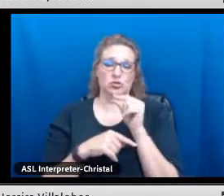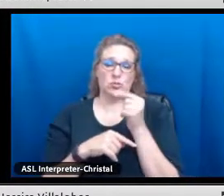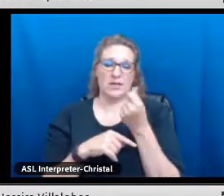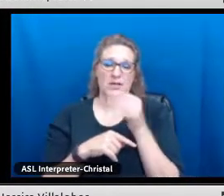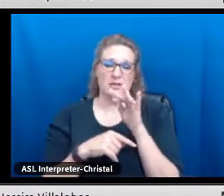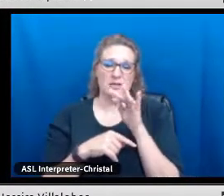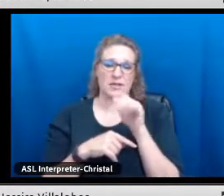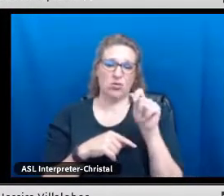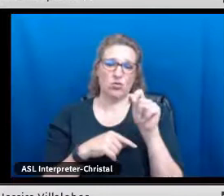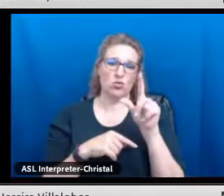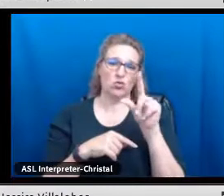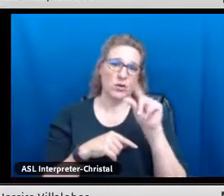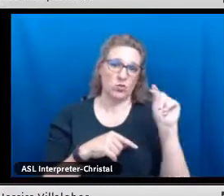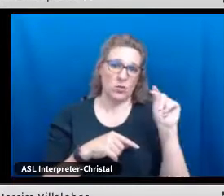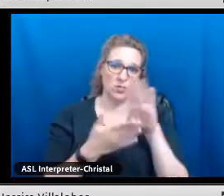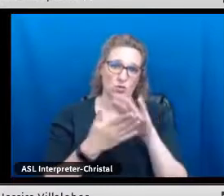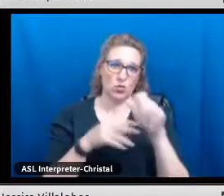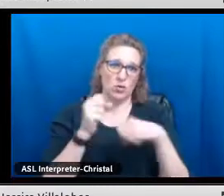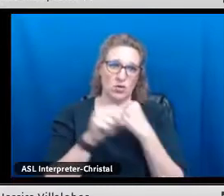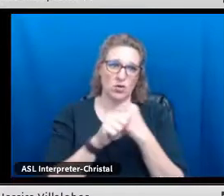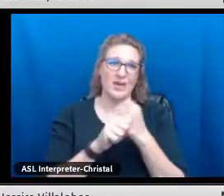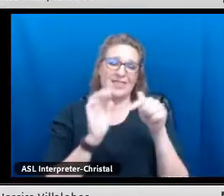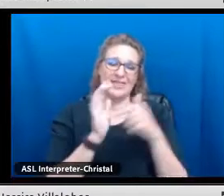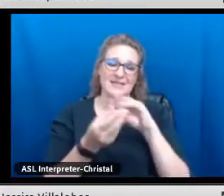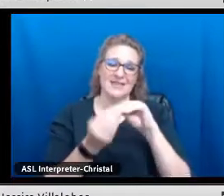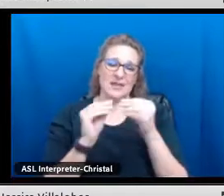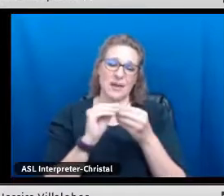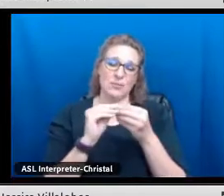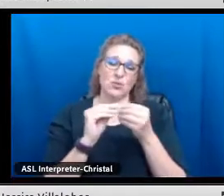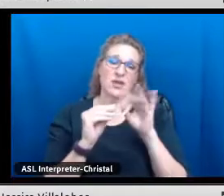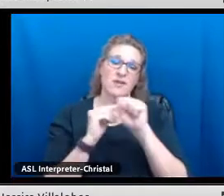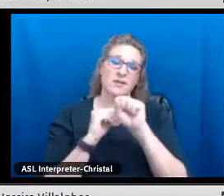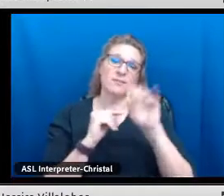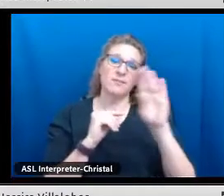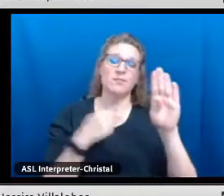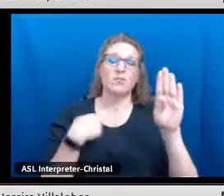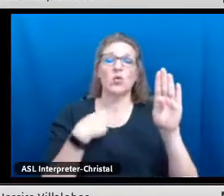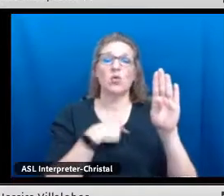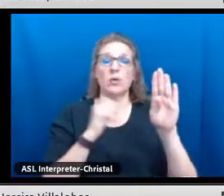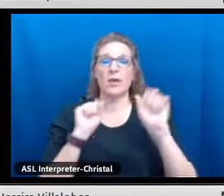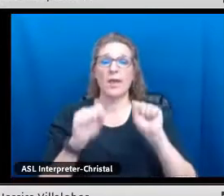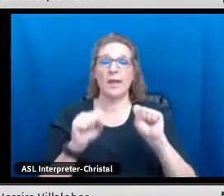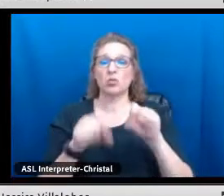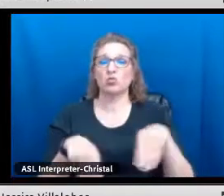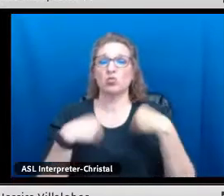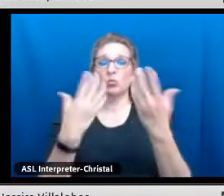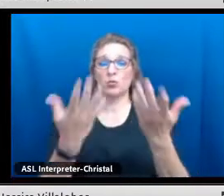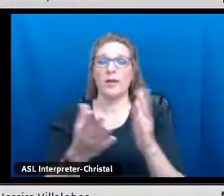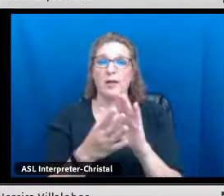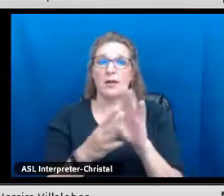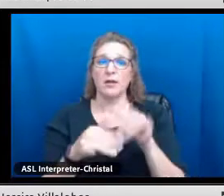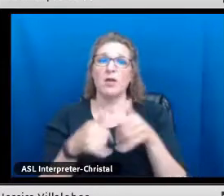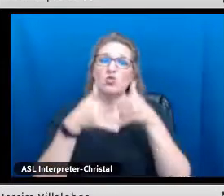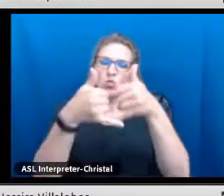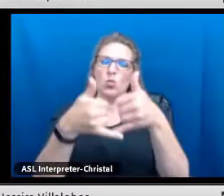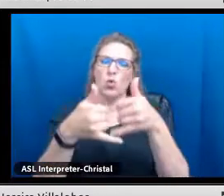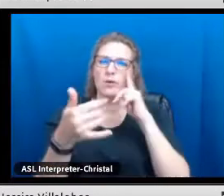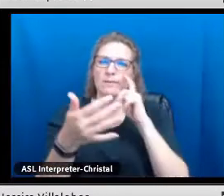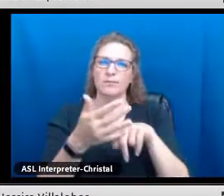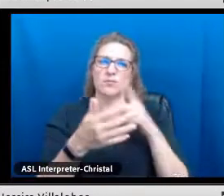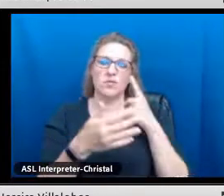With that said, just last year, 2019-2020, these are our numbers of seals that we were